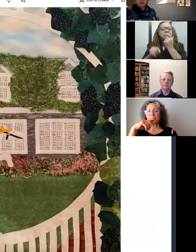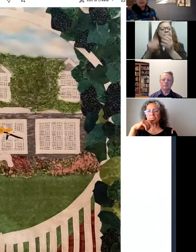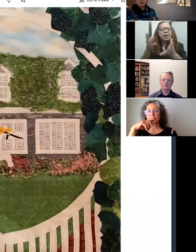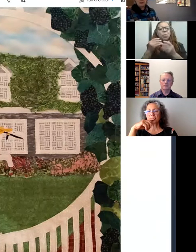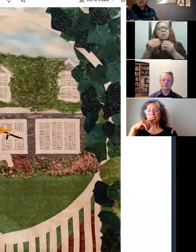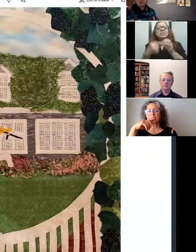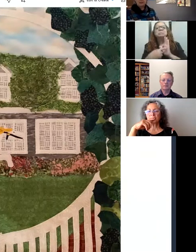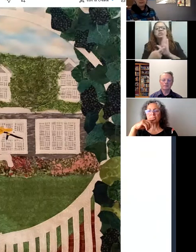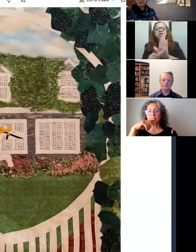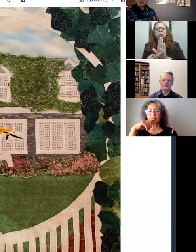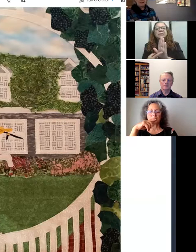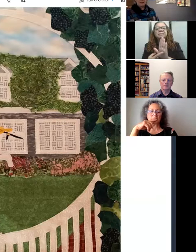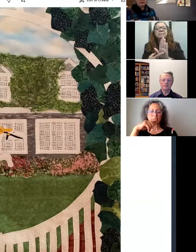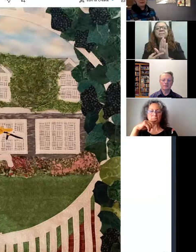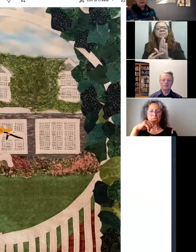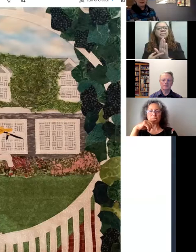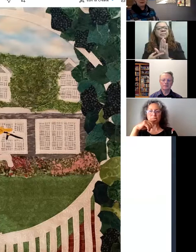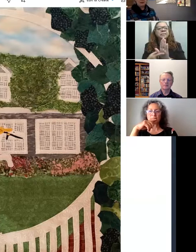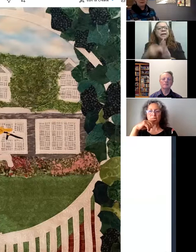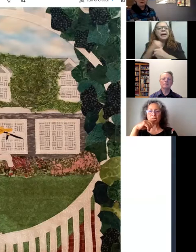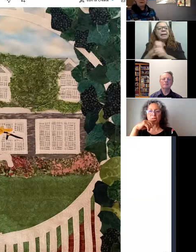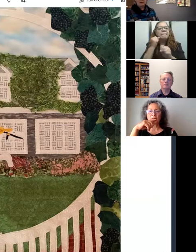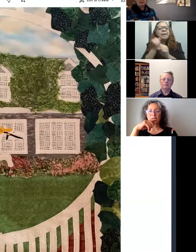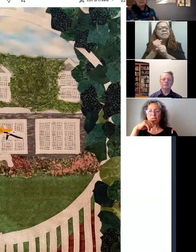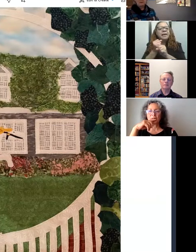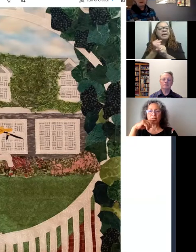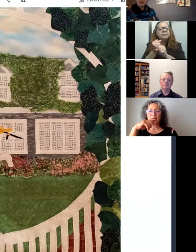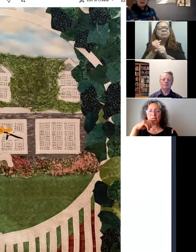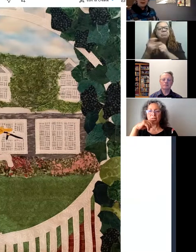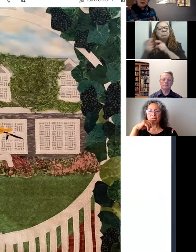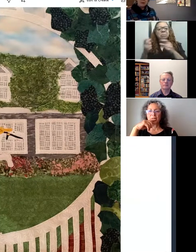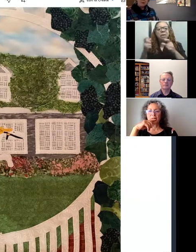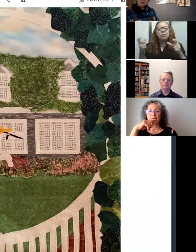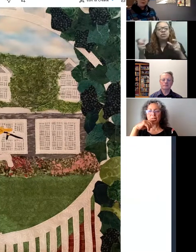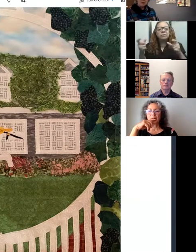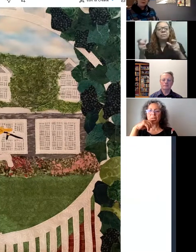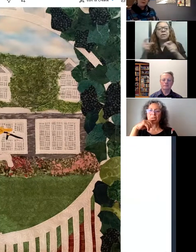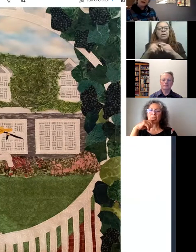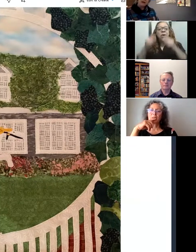so I made that larger, and on the roof they always have,